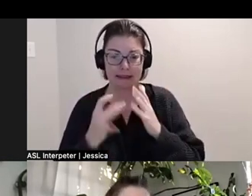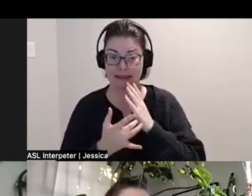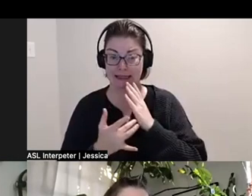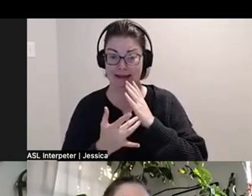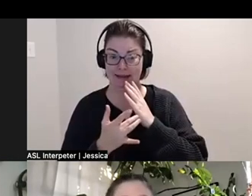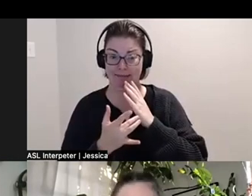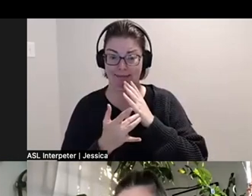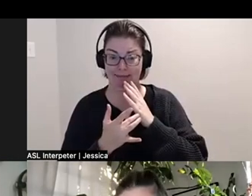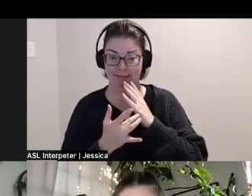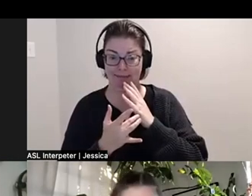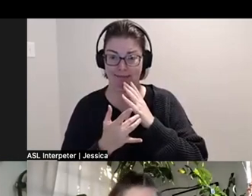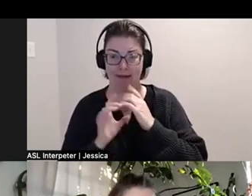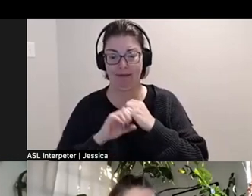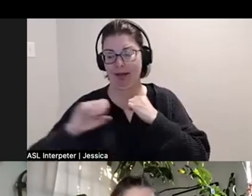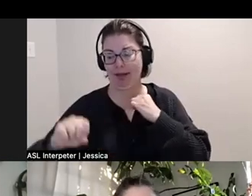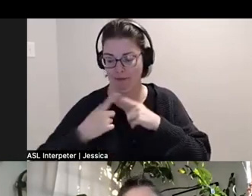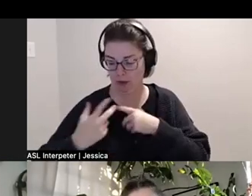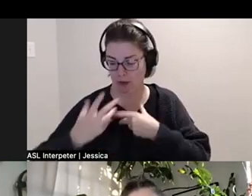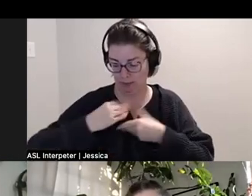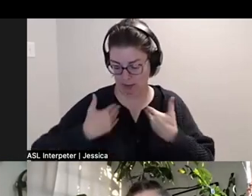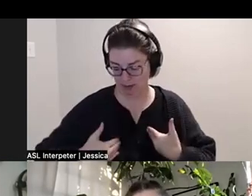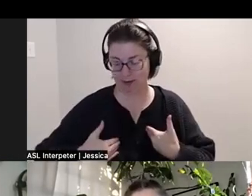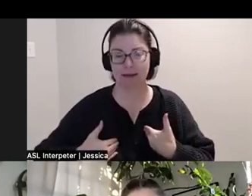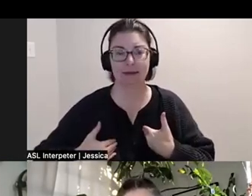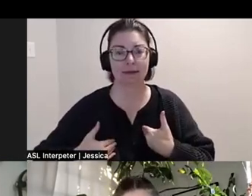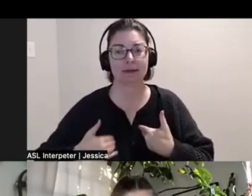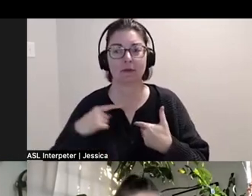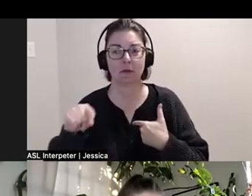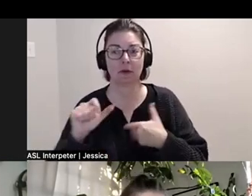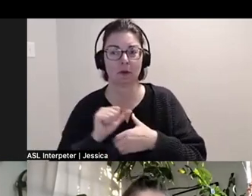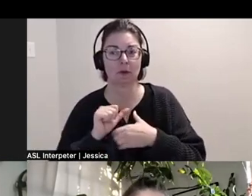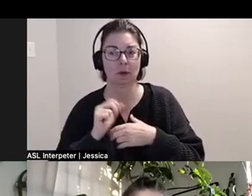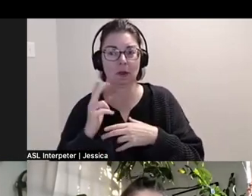of an extension of embodiment. So for this work, I've been working with a laser cutter,